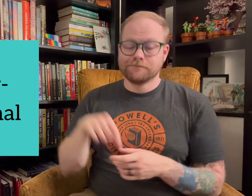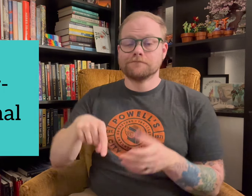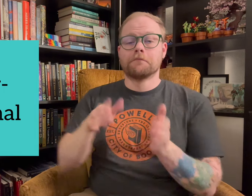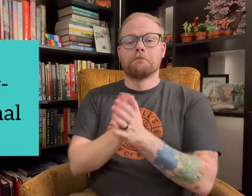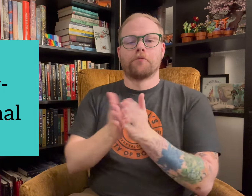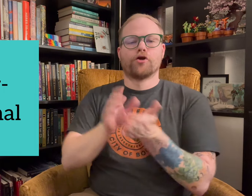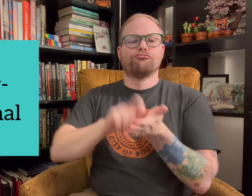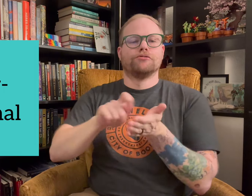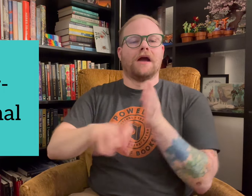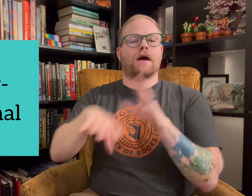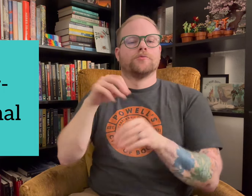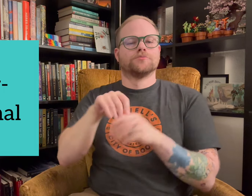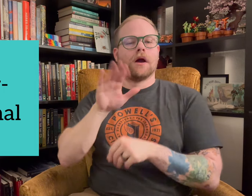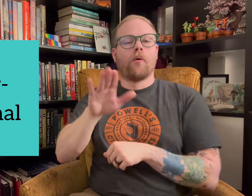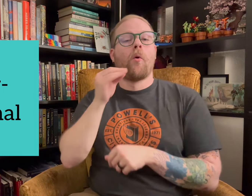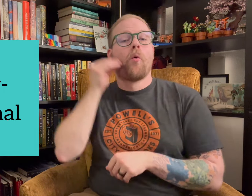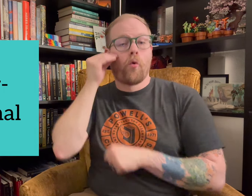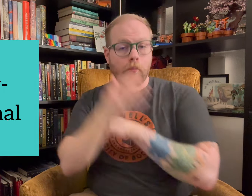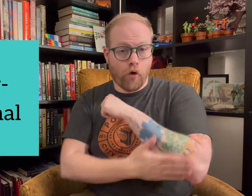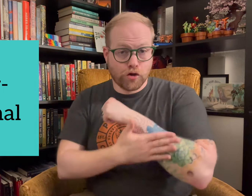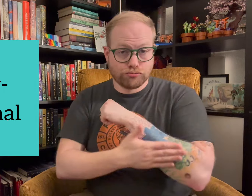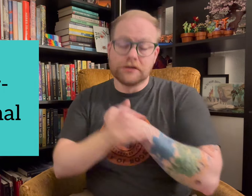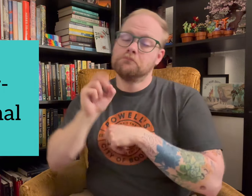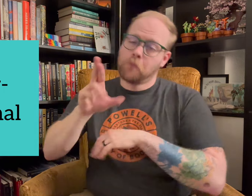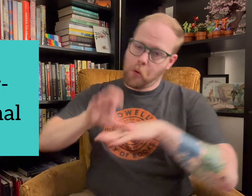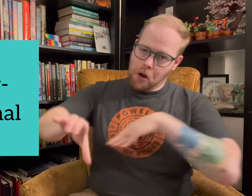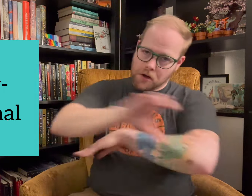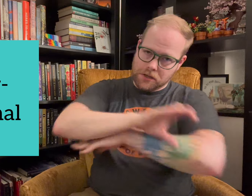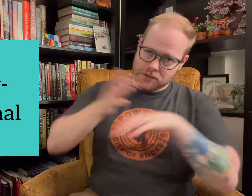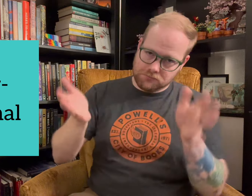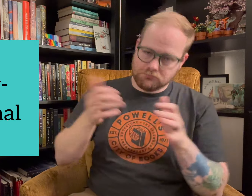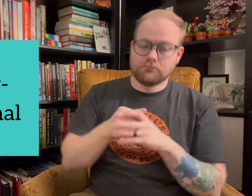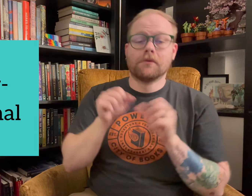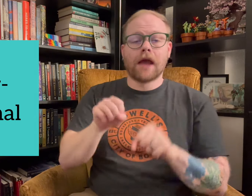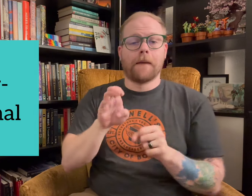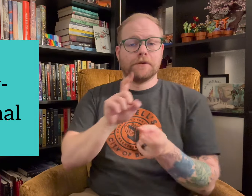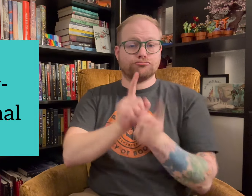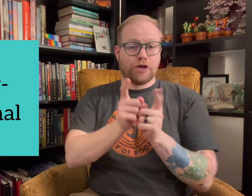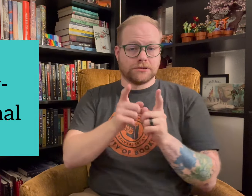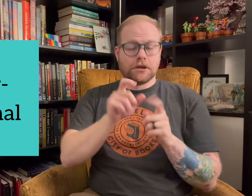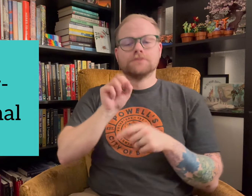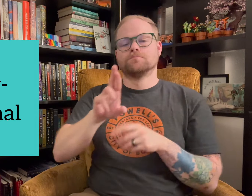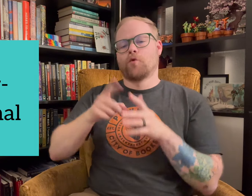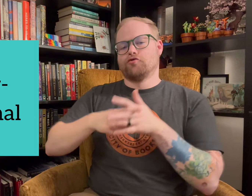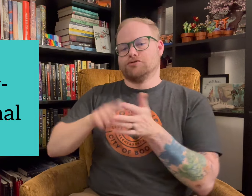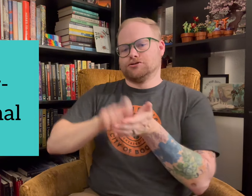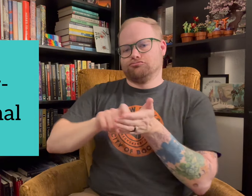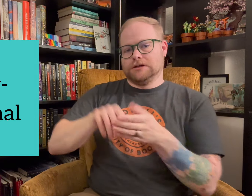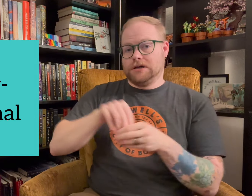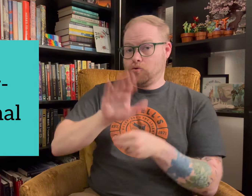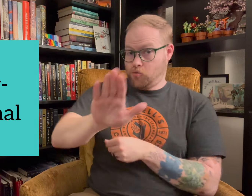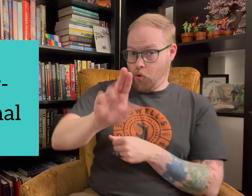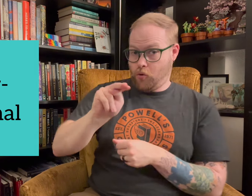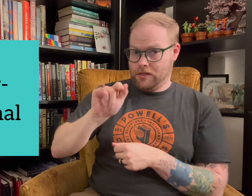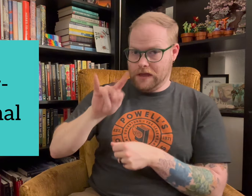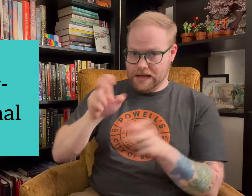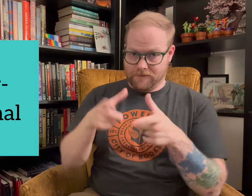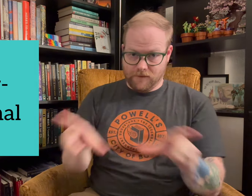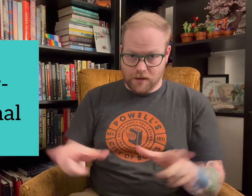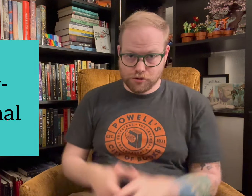This is a book written outside of your home country/continent, it can be translated or originally written in your native language.